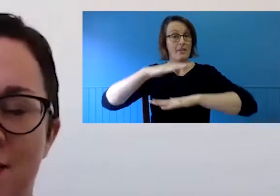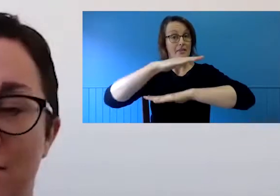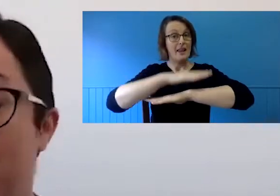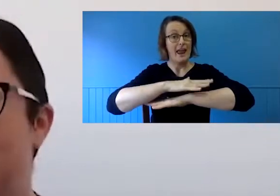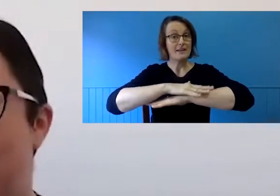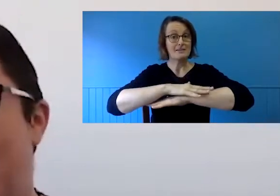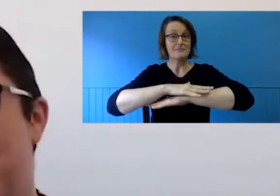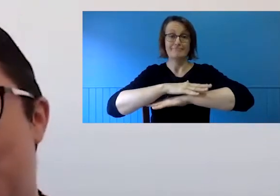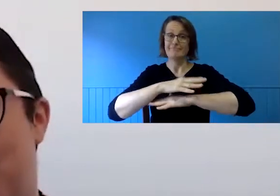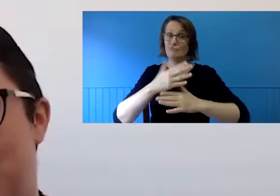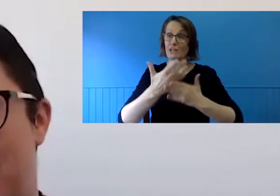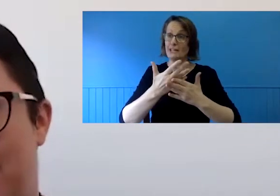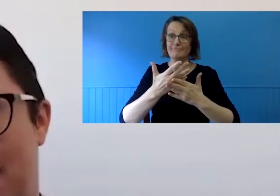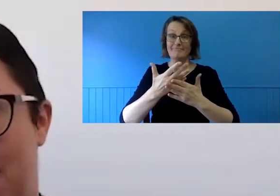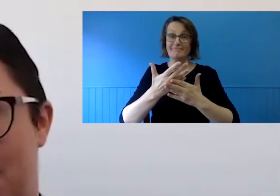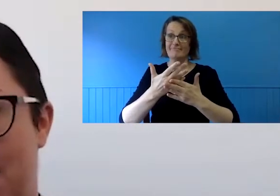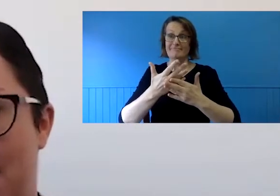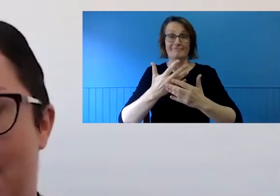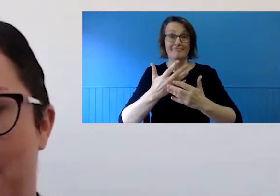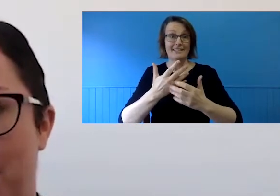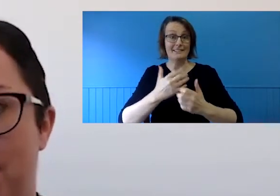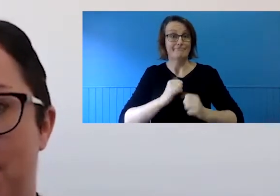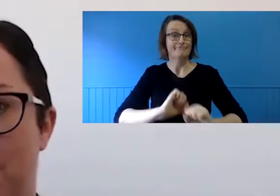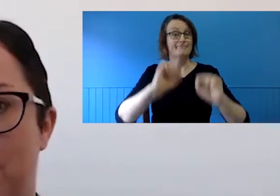That's a reminder in terms of responsibilities both in terms of